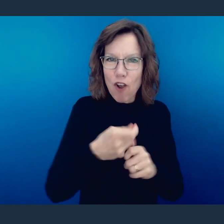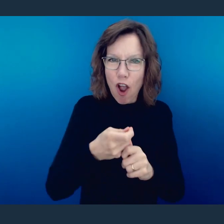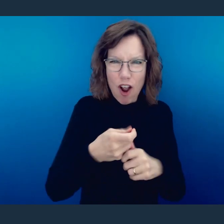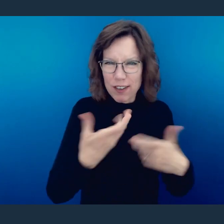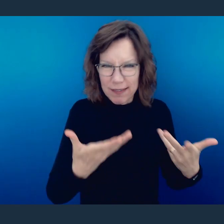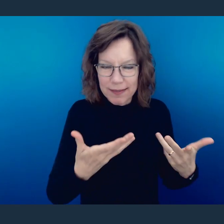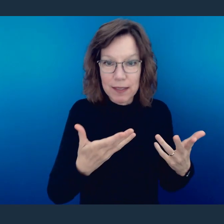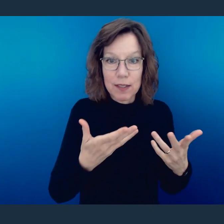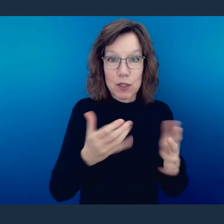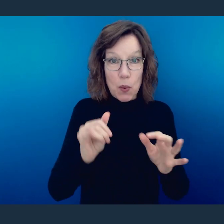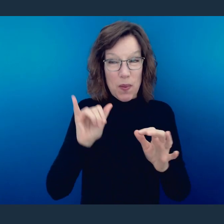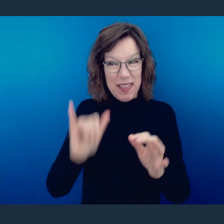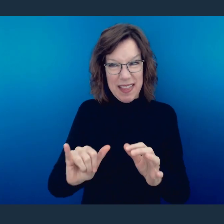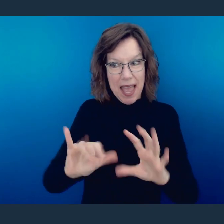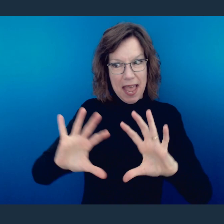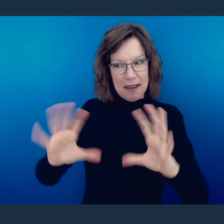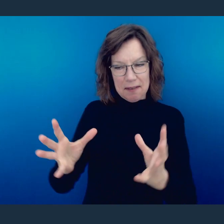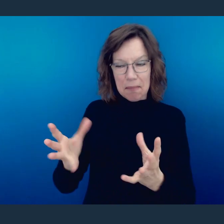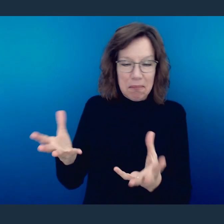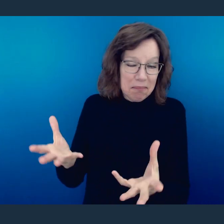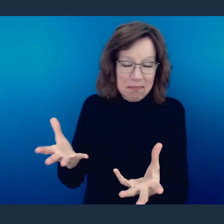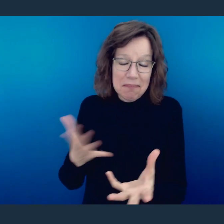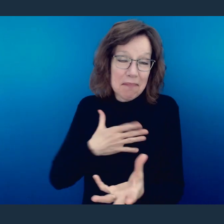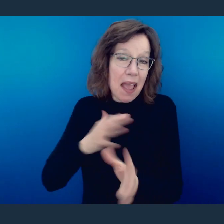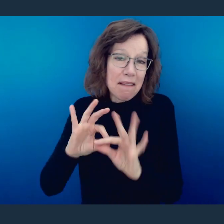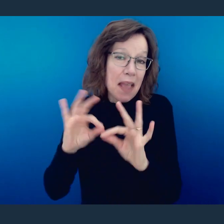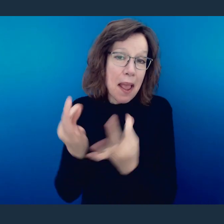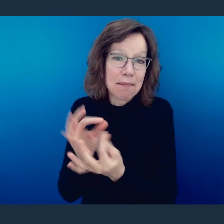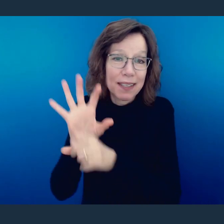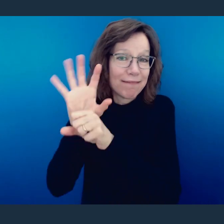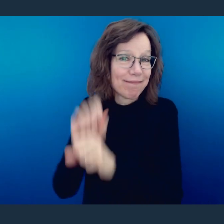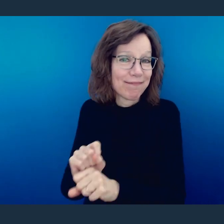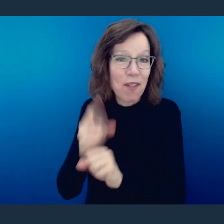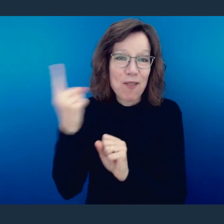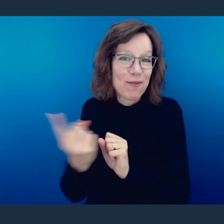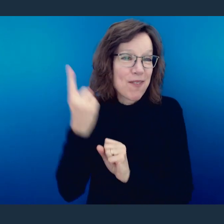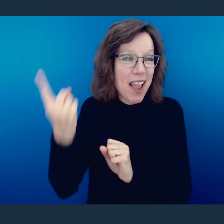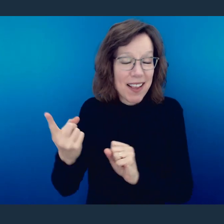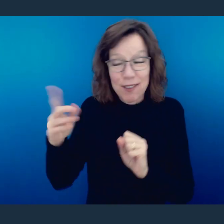to play well enough. Now, that is something that's just normative